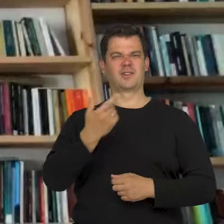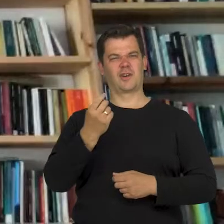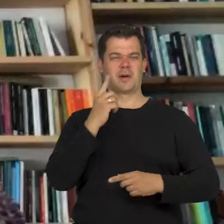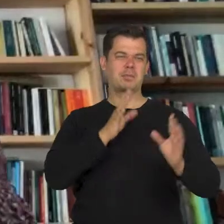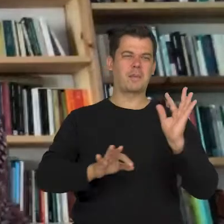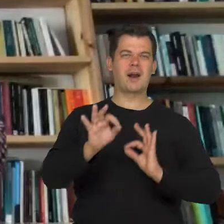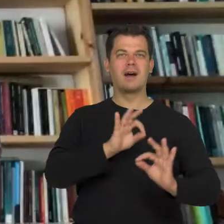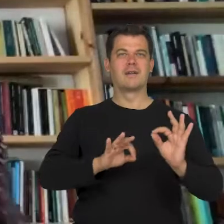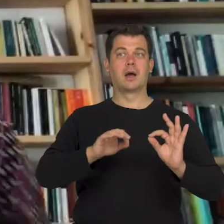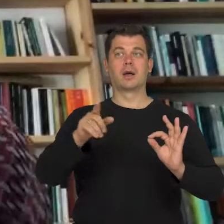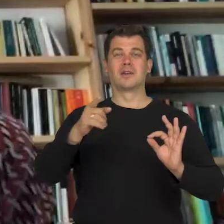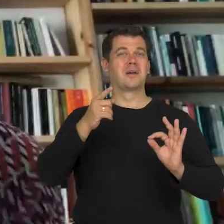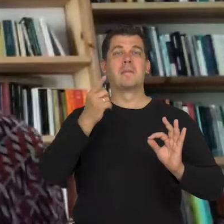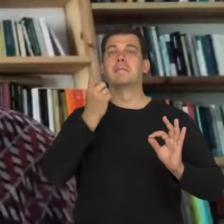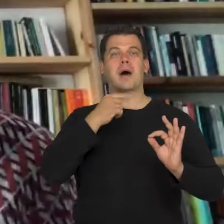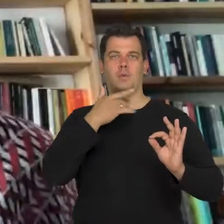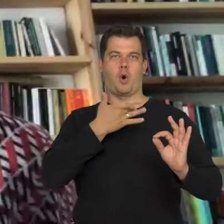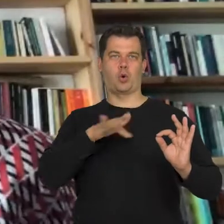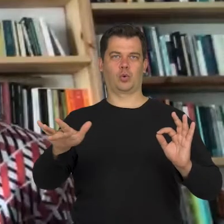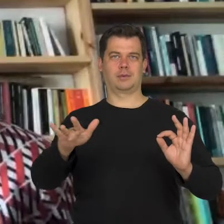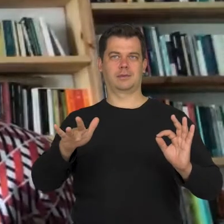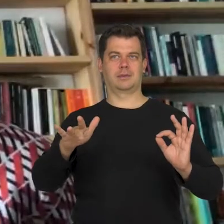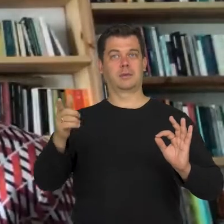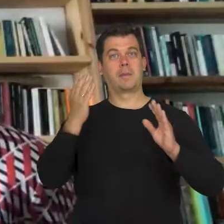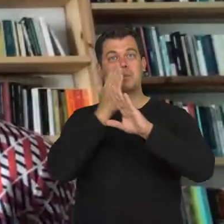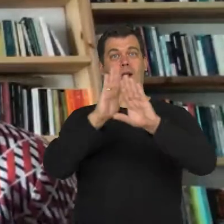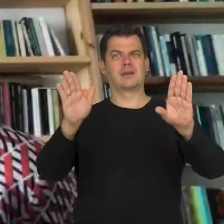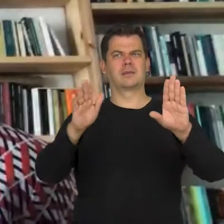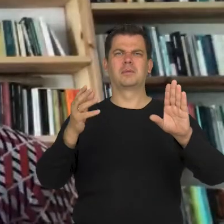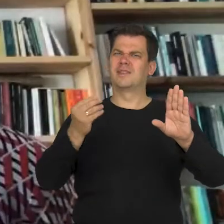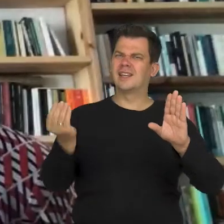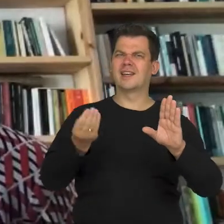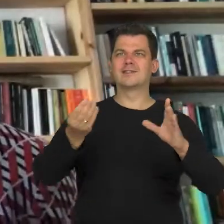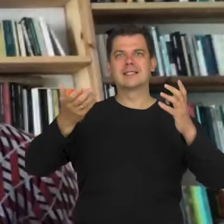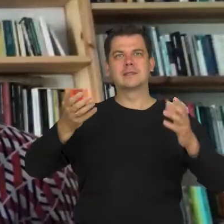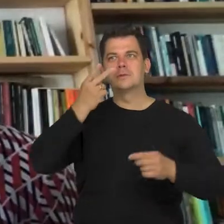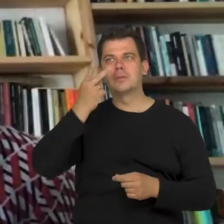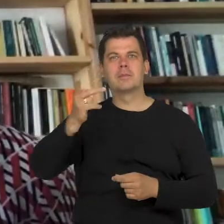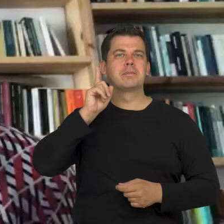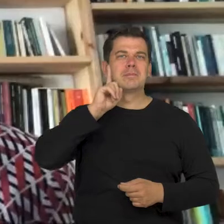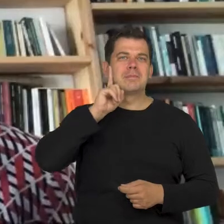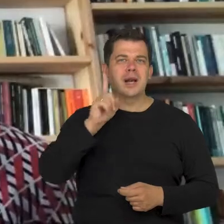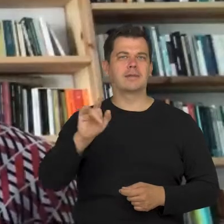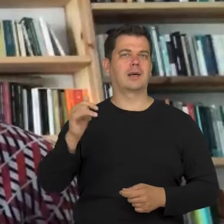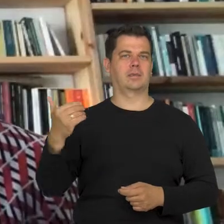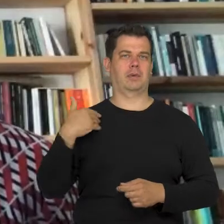and on the other hand, it isn't cruel enough to show it because we want to expose the nature of that thing.